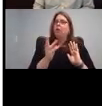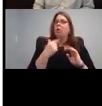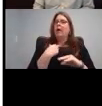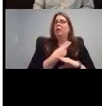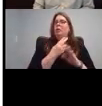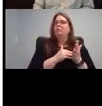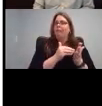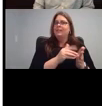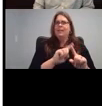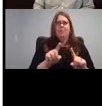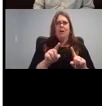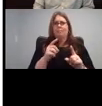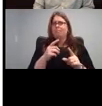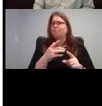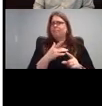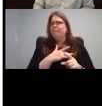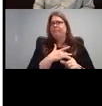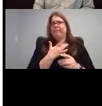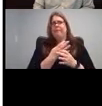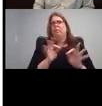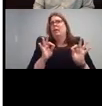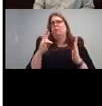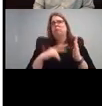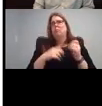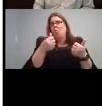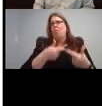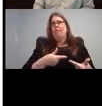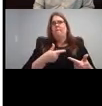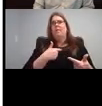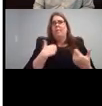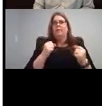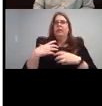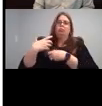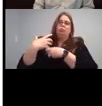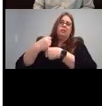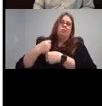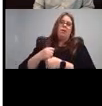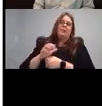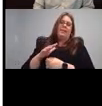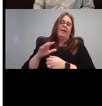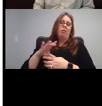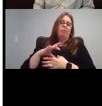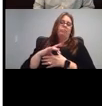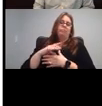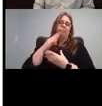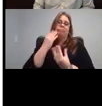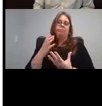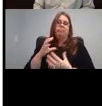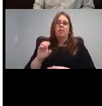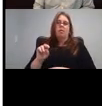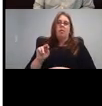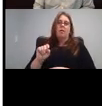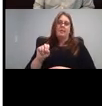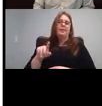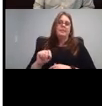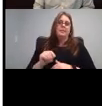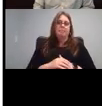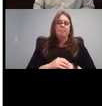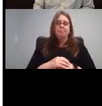to summarize what their content includes.